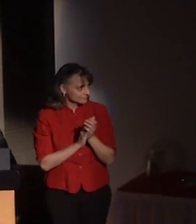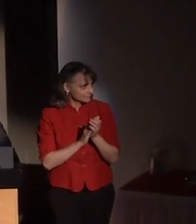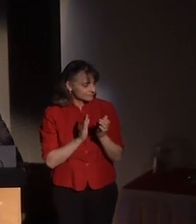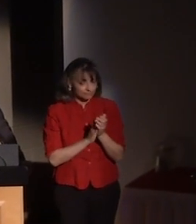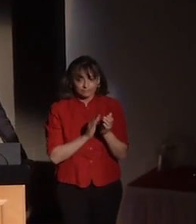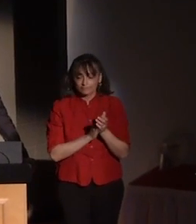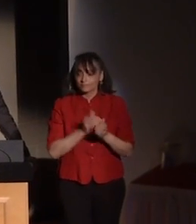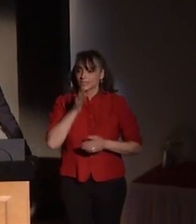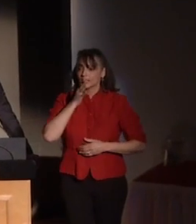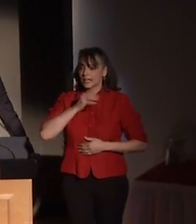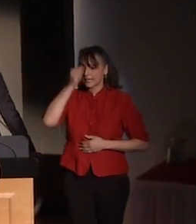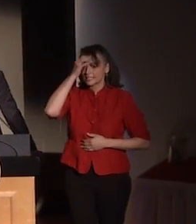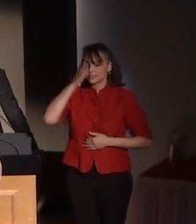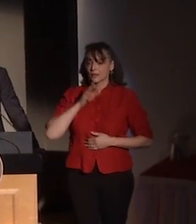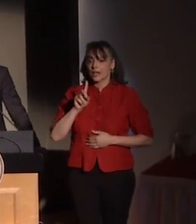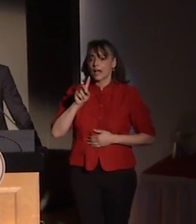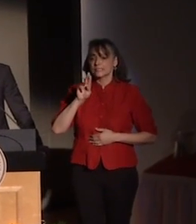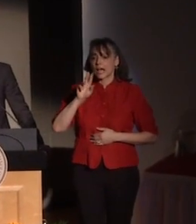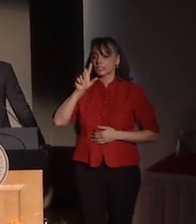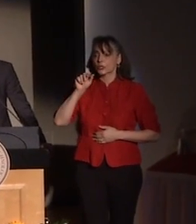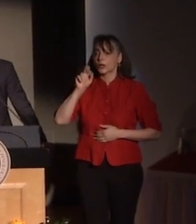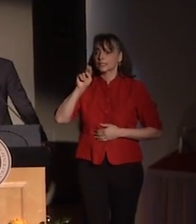Ladies and gentlemen, Dr. Lynn Fuller